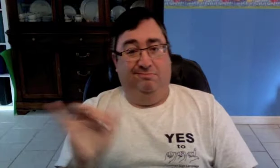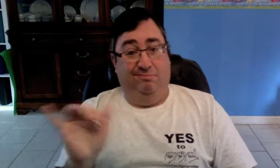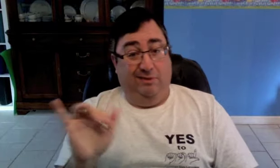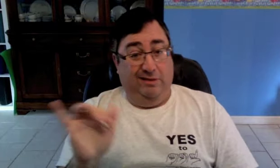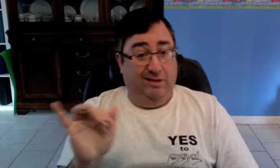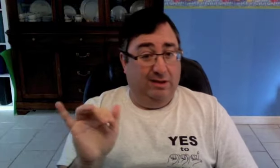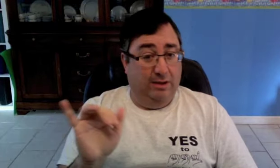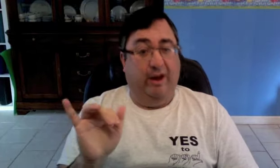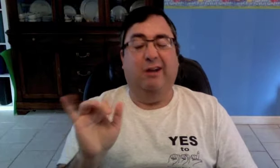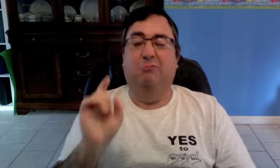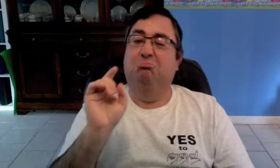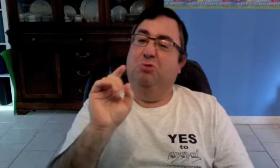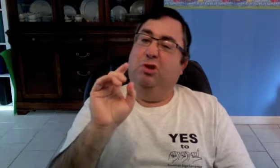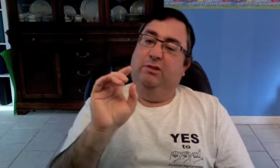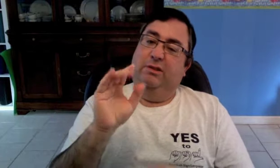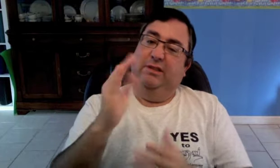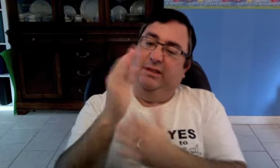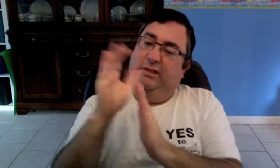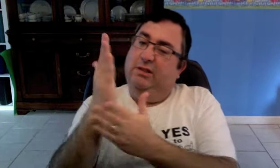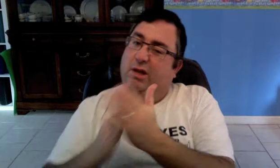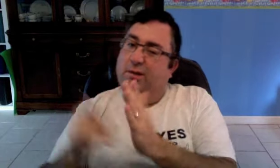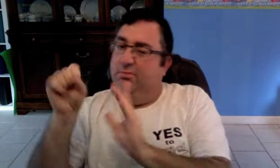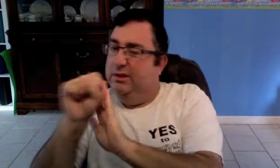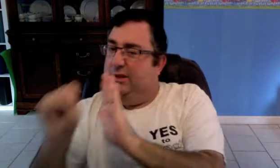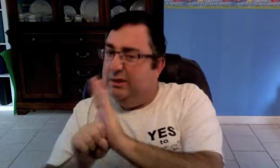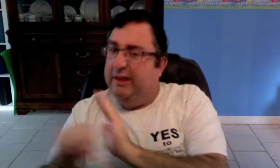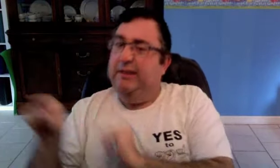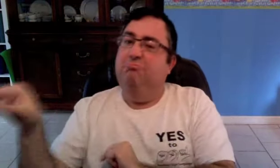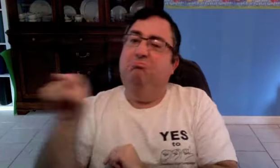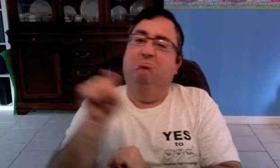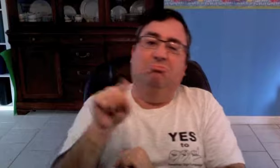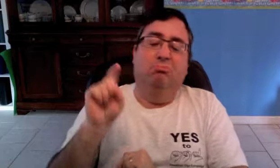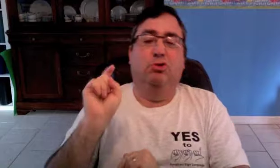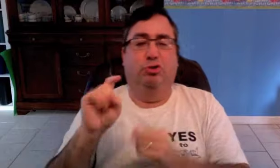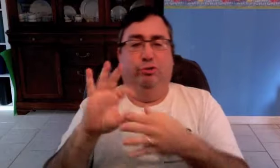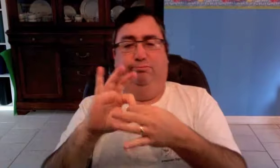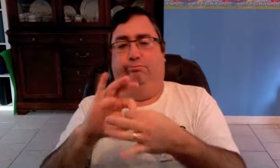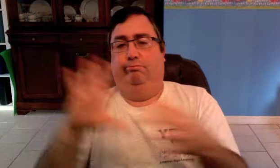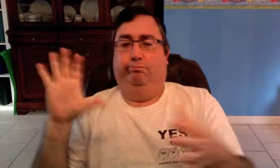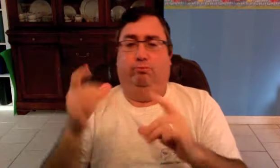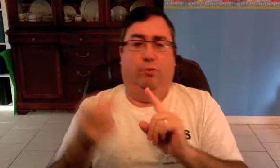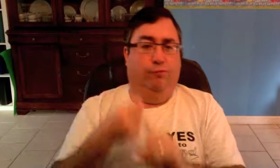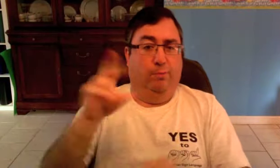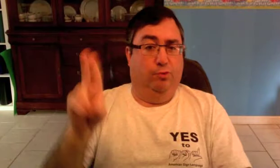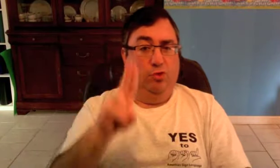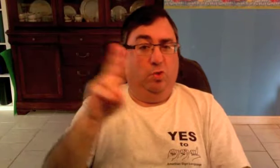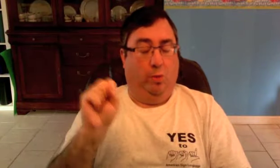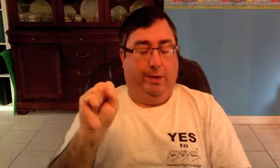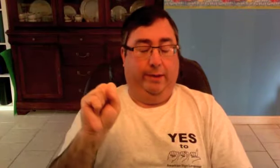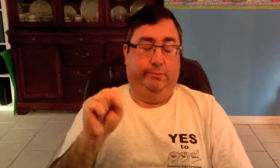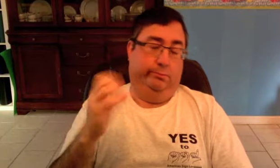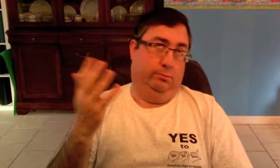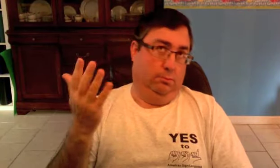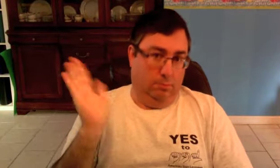that some of the states should secede from the United States. Pshaw!